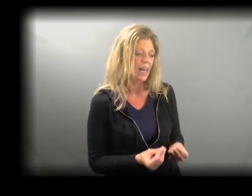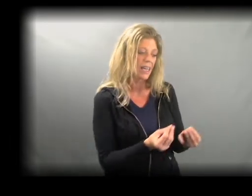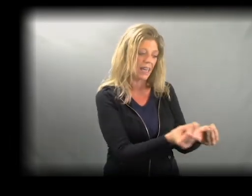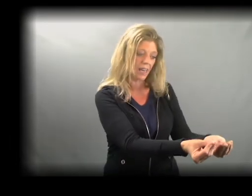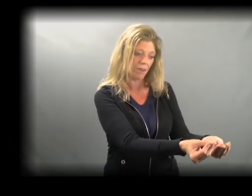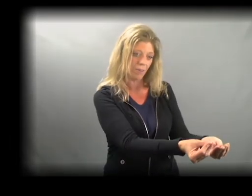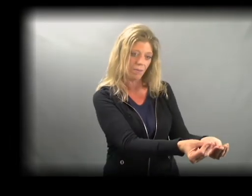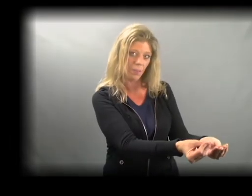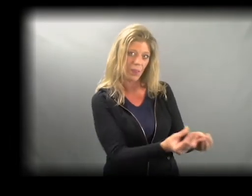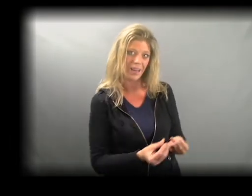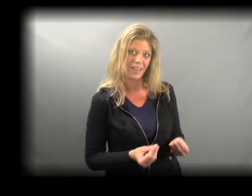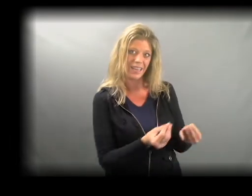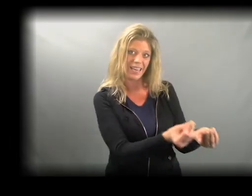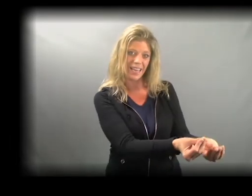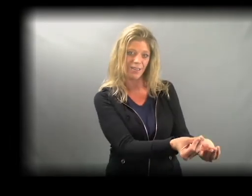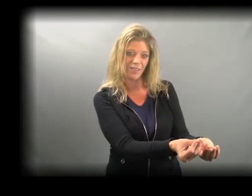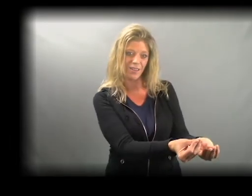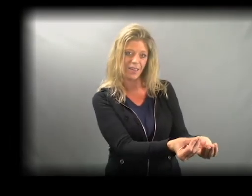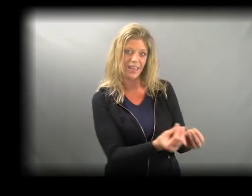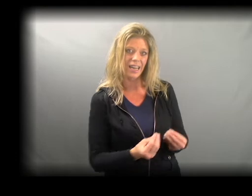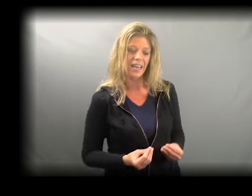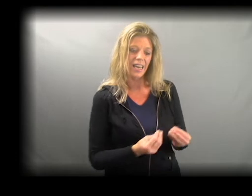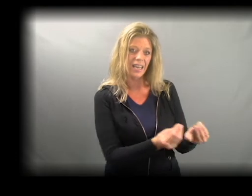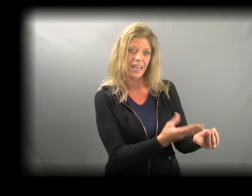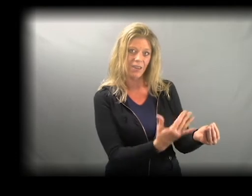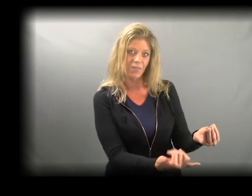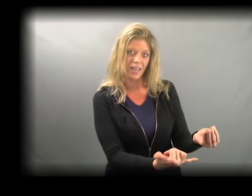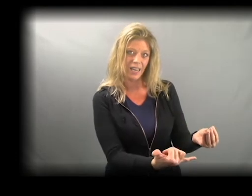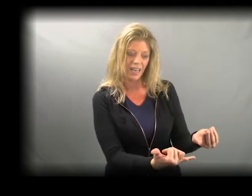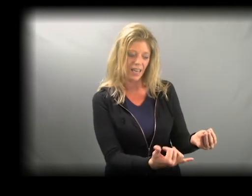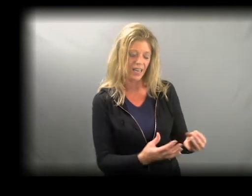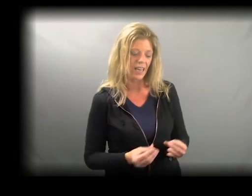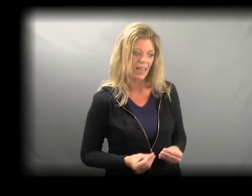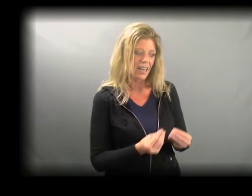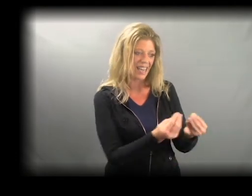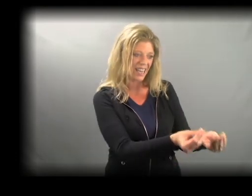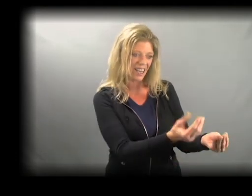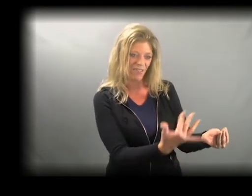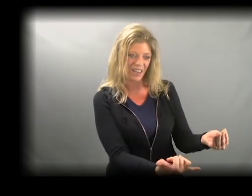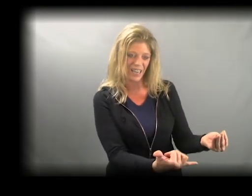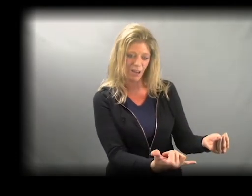GIVE GIVING